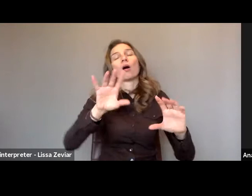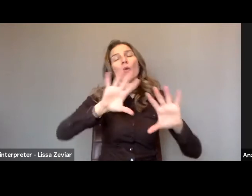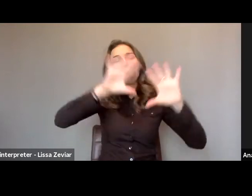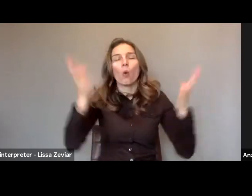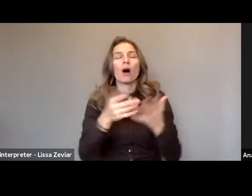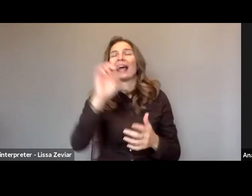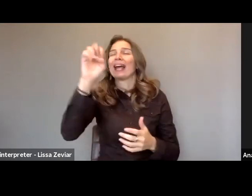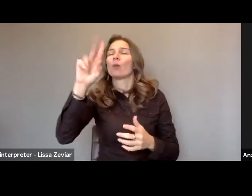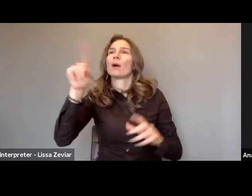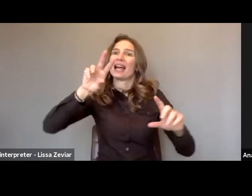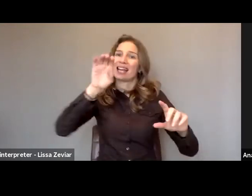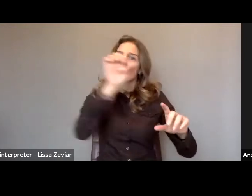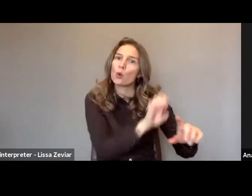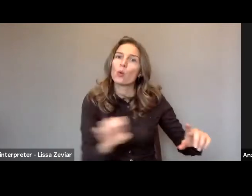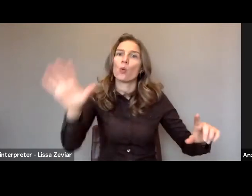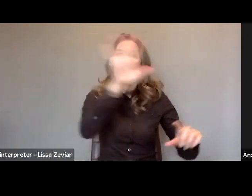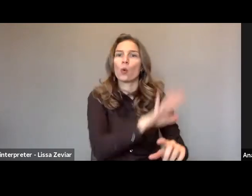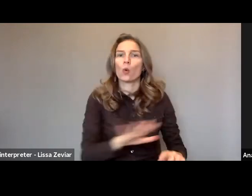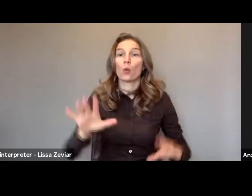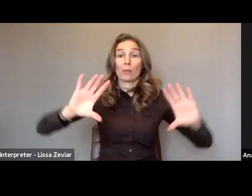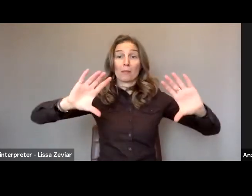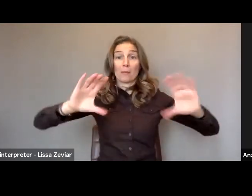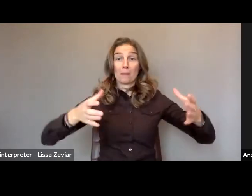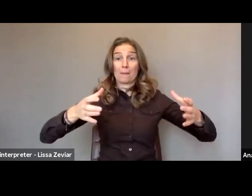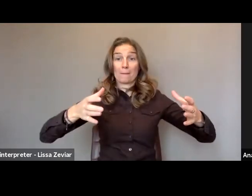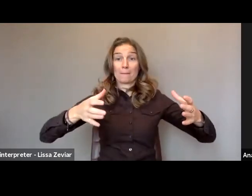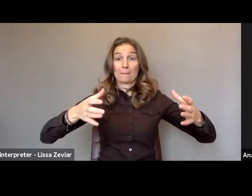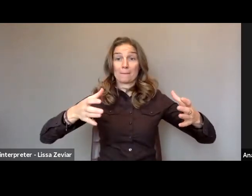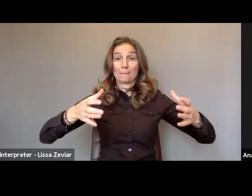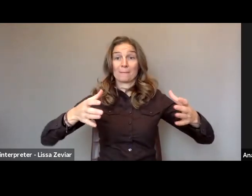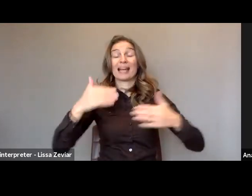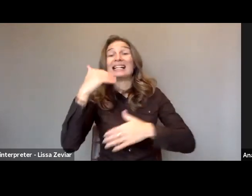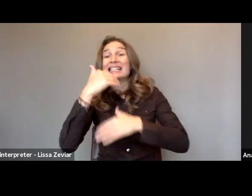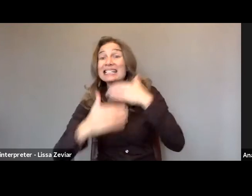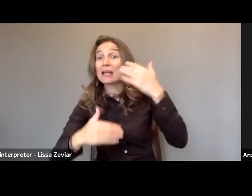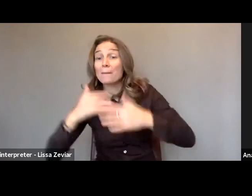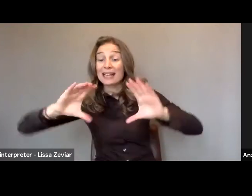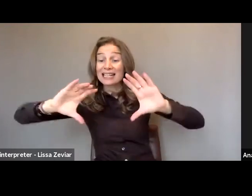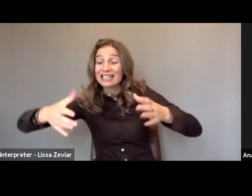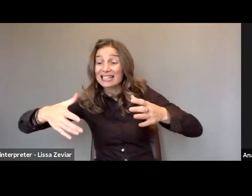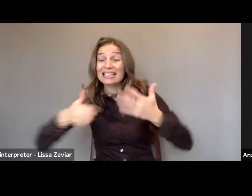60% of people with disabilities are women or girls with disabilities.